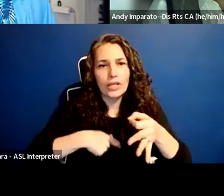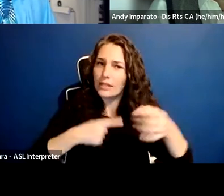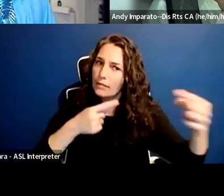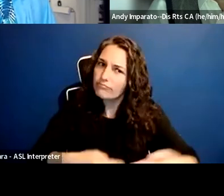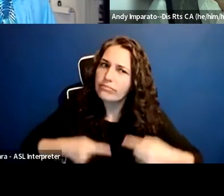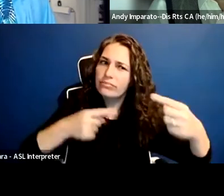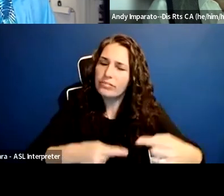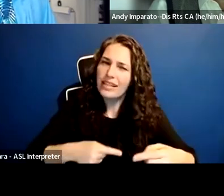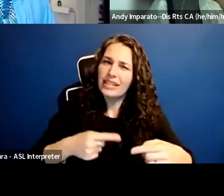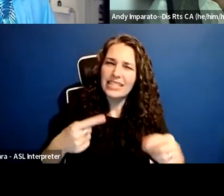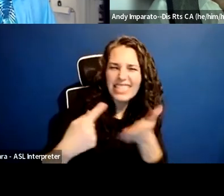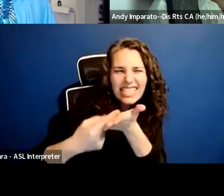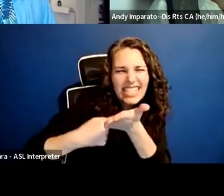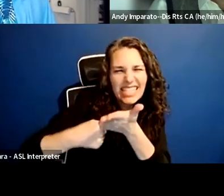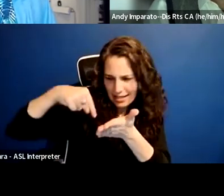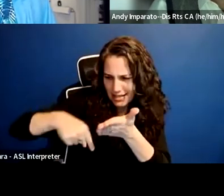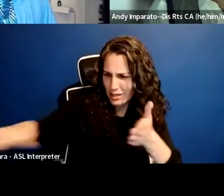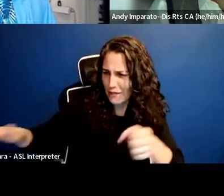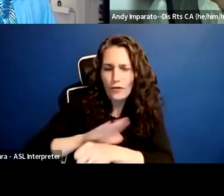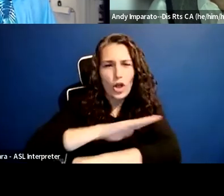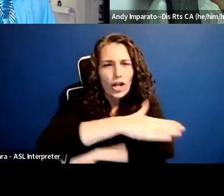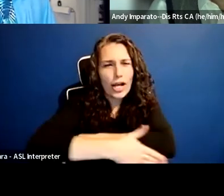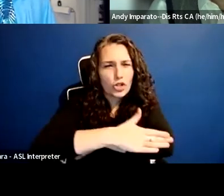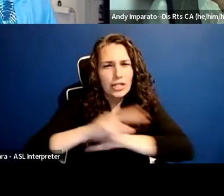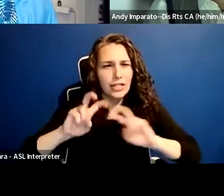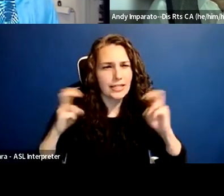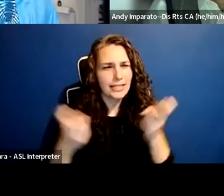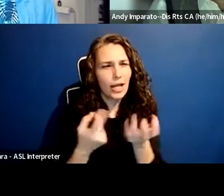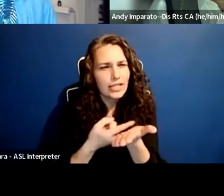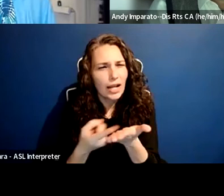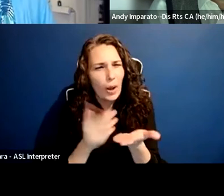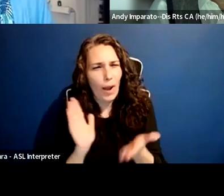So this fight within the L.A. Community College District, to me,